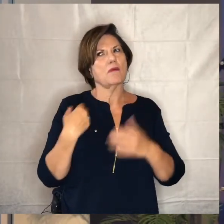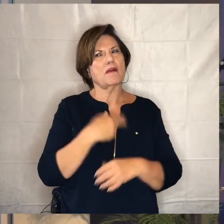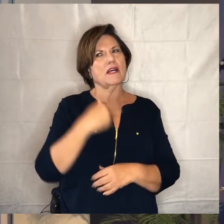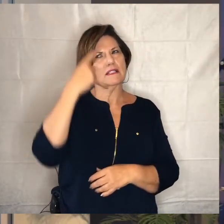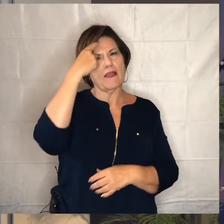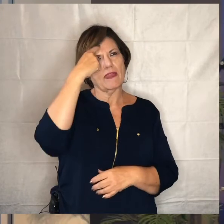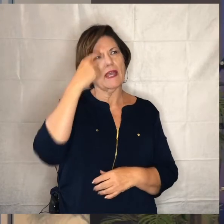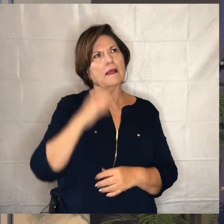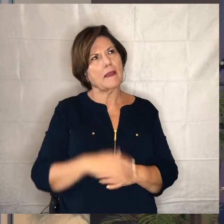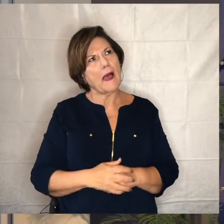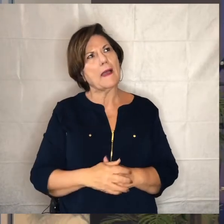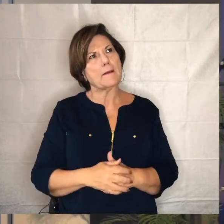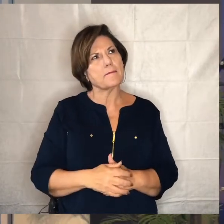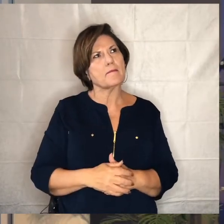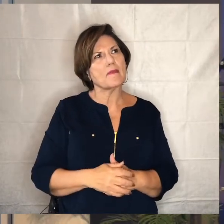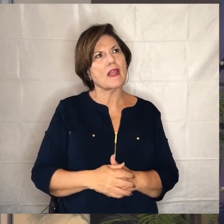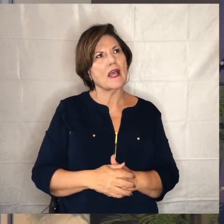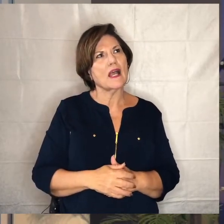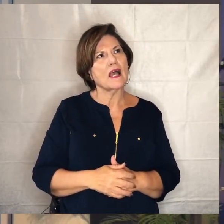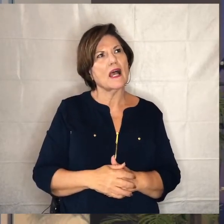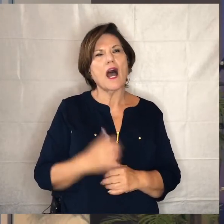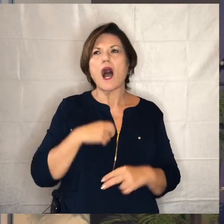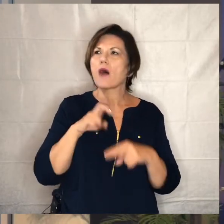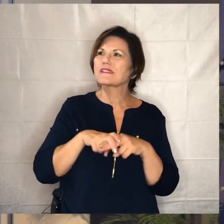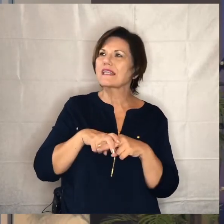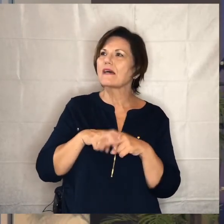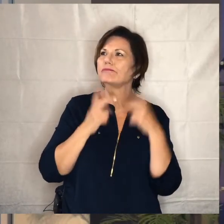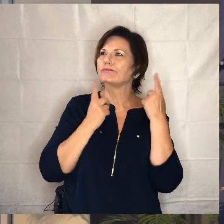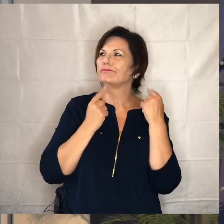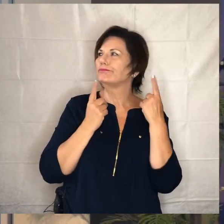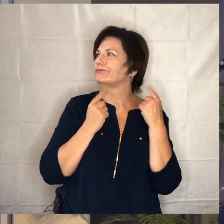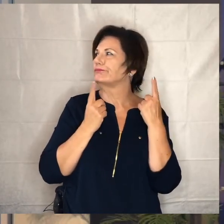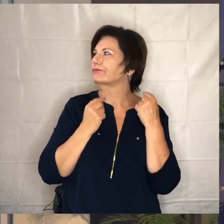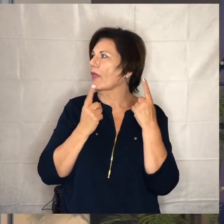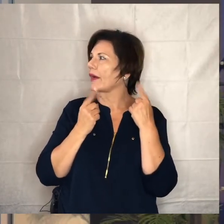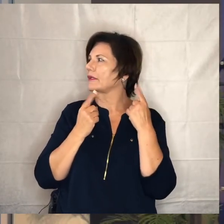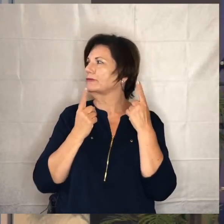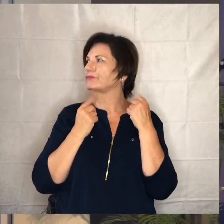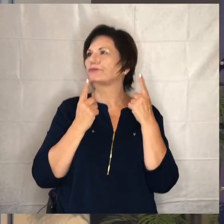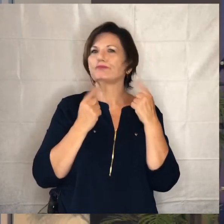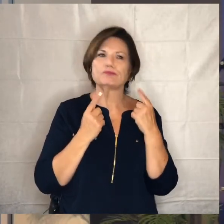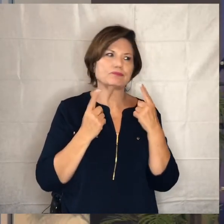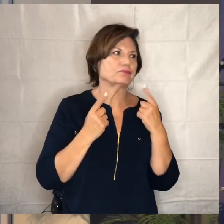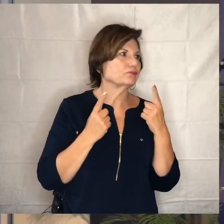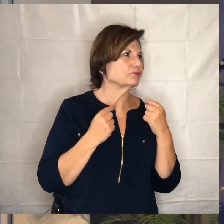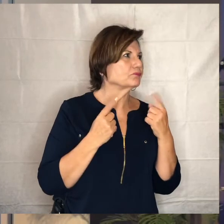we've kind of figured out like i'm just going to sit on the bench and wait till you know time when this is all over and then i can go back to doing what i was